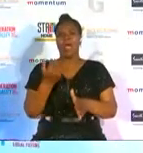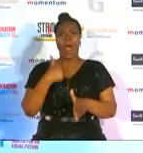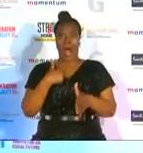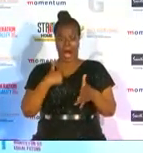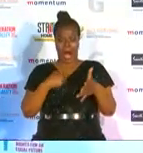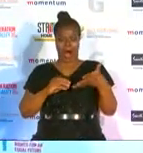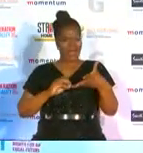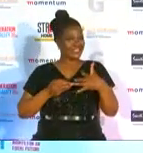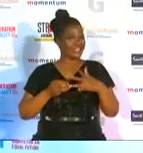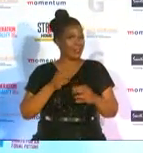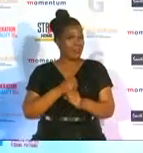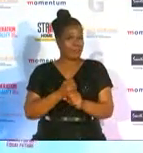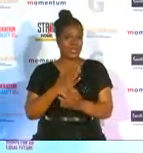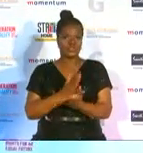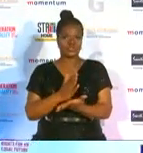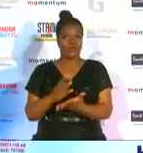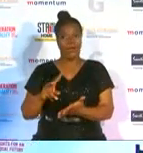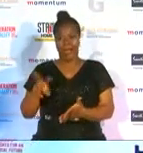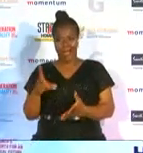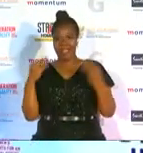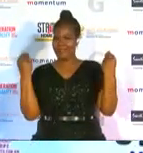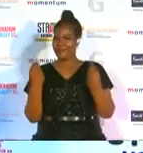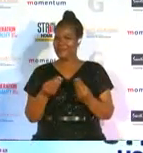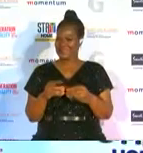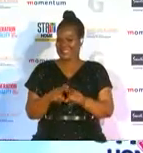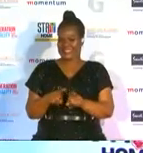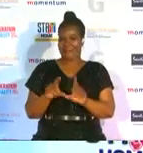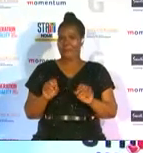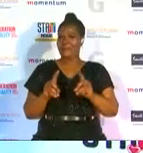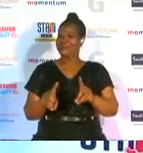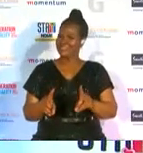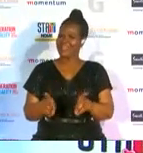that other people have got the same opportunities that i have